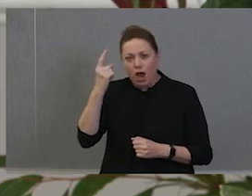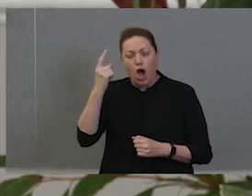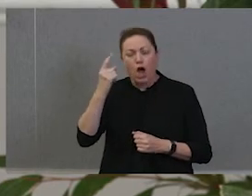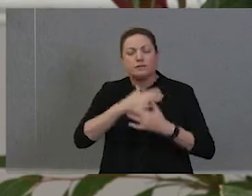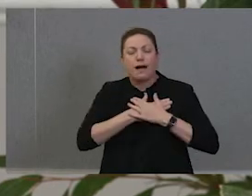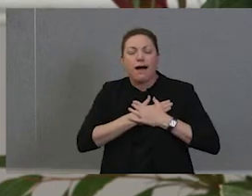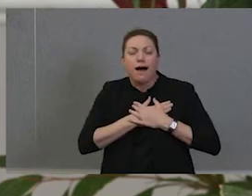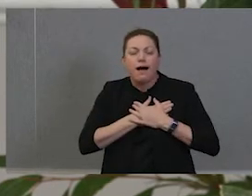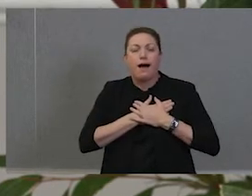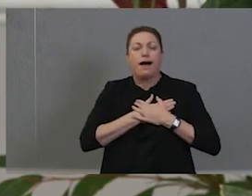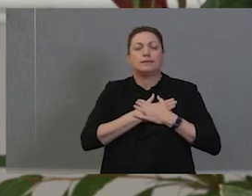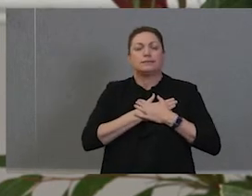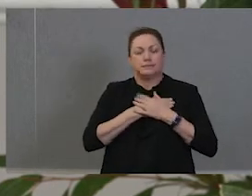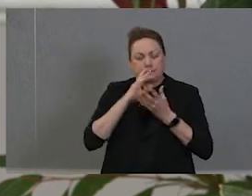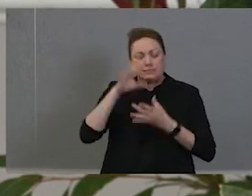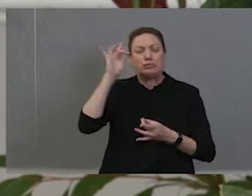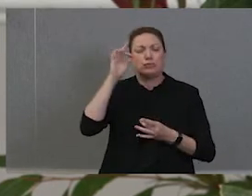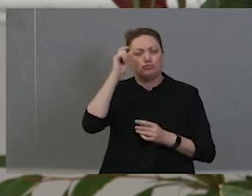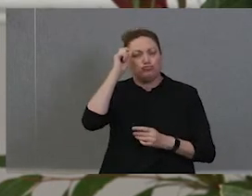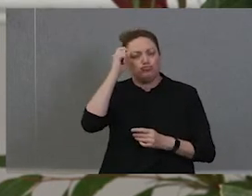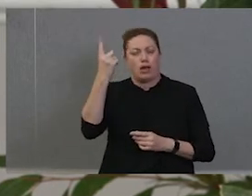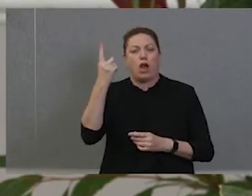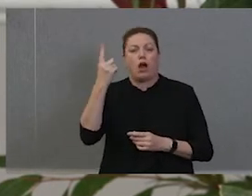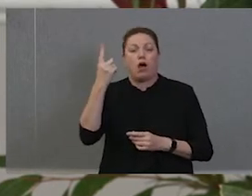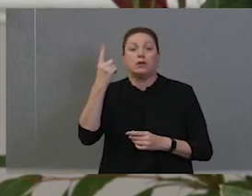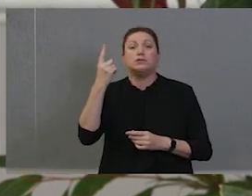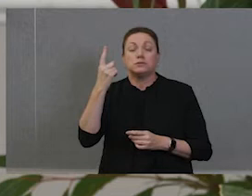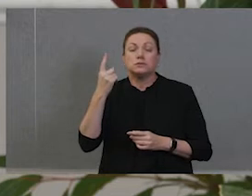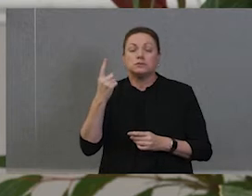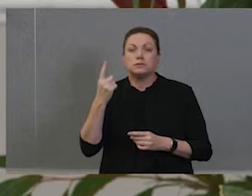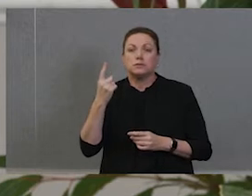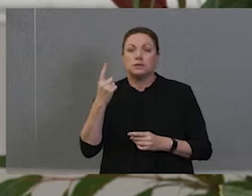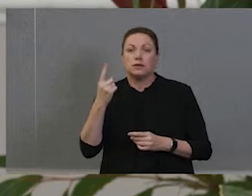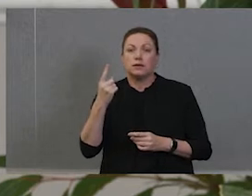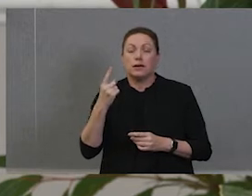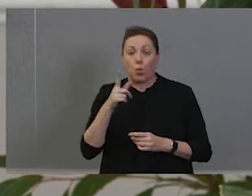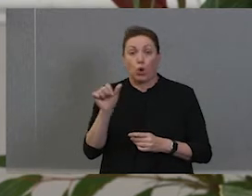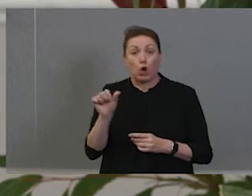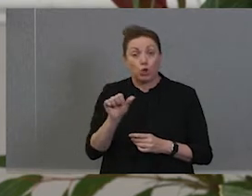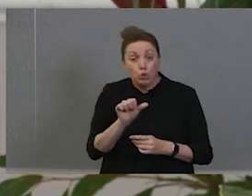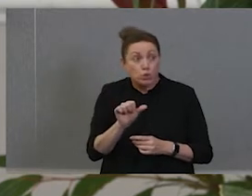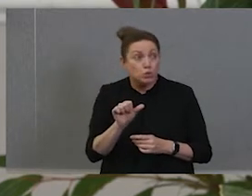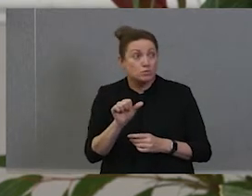and their spirits. Well, if these people are going to use their energy and want to help us, why not?